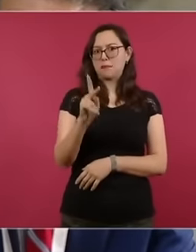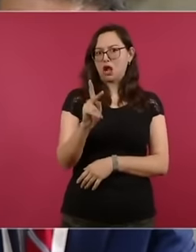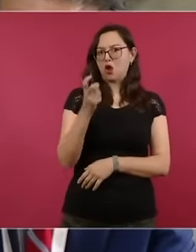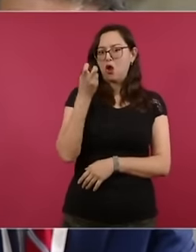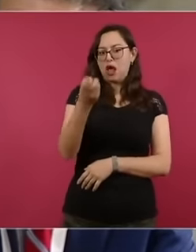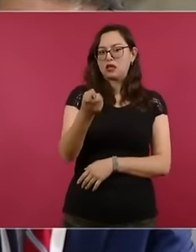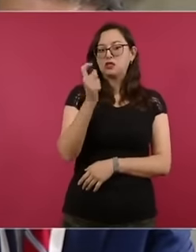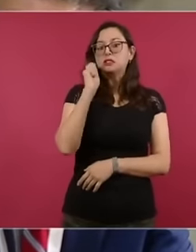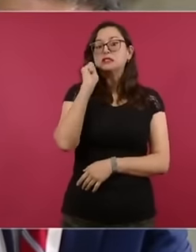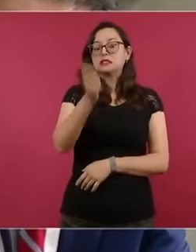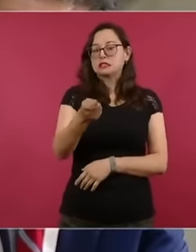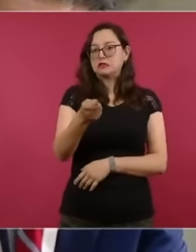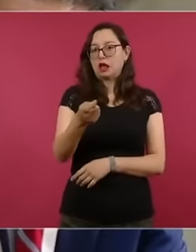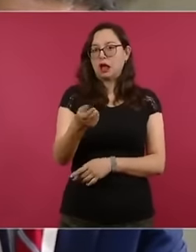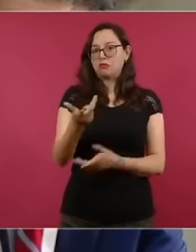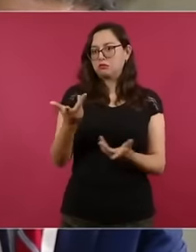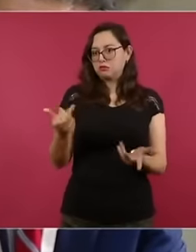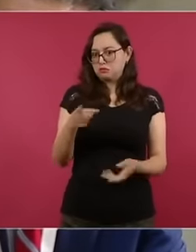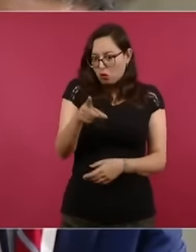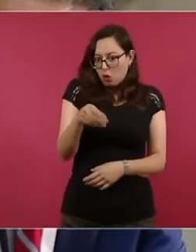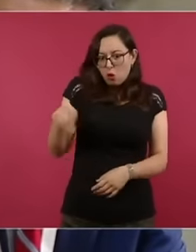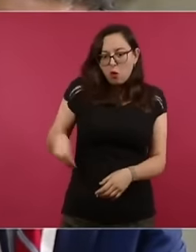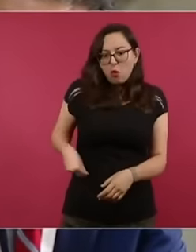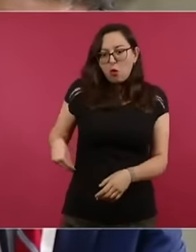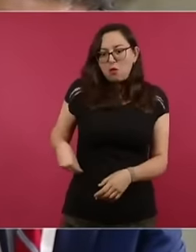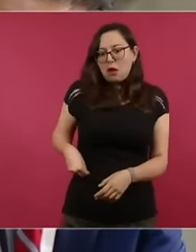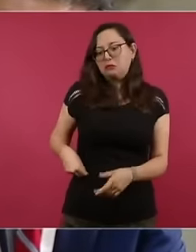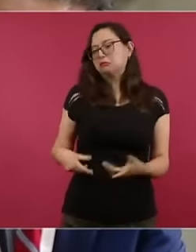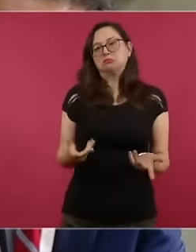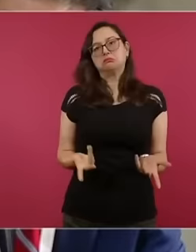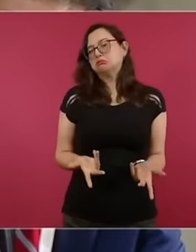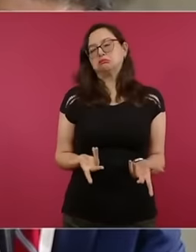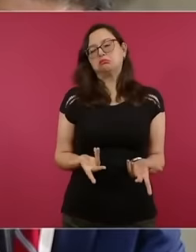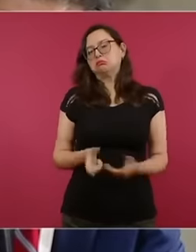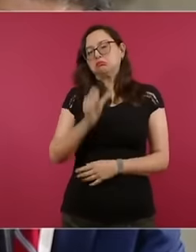they lead to a resolution, many of them have in fact been dismissed, others are in process